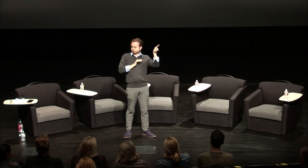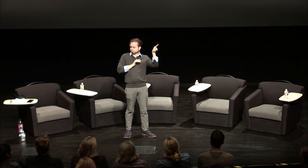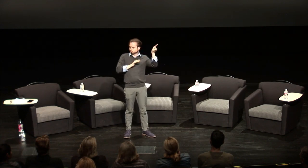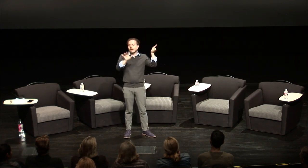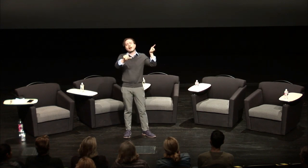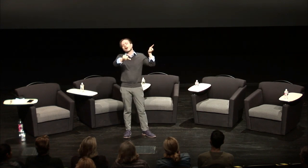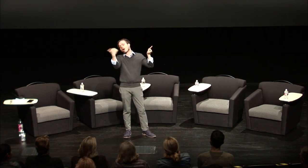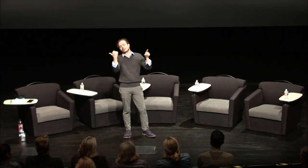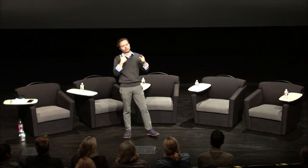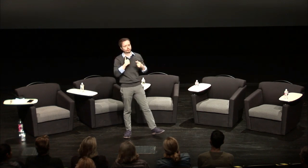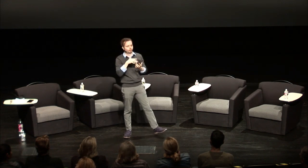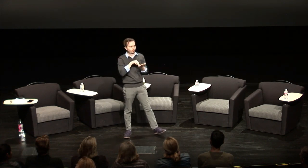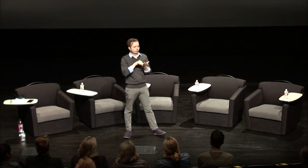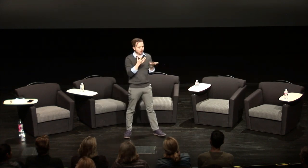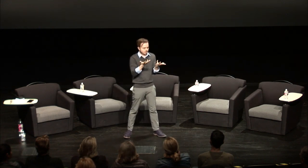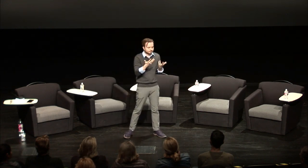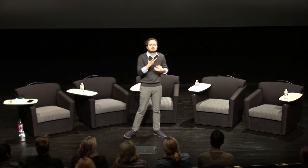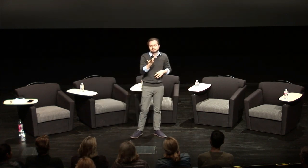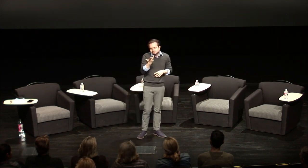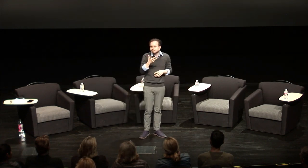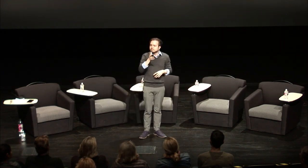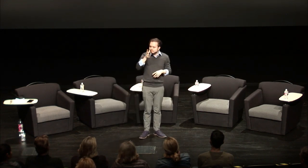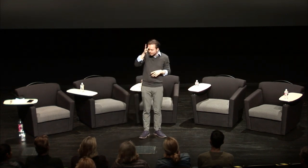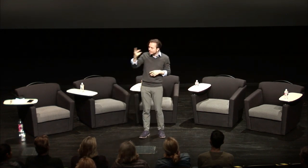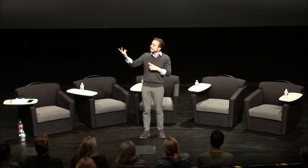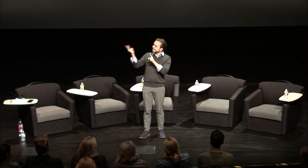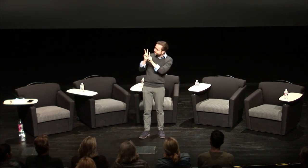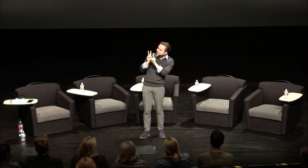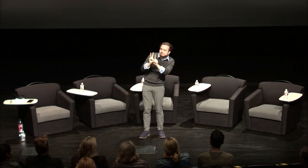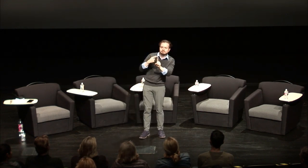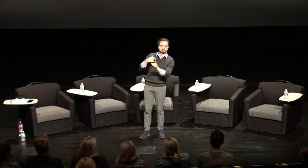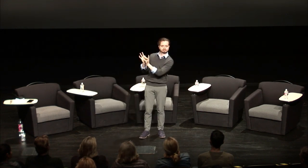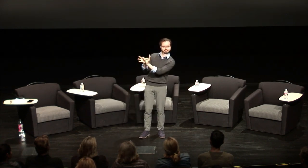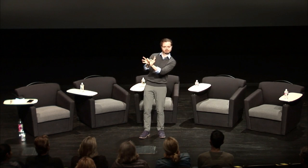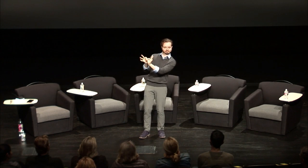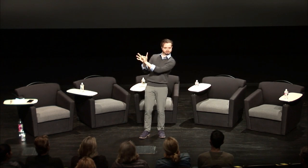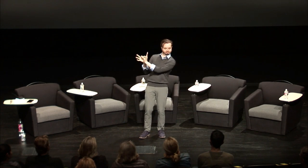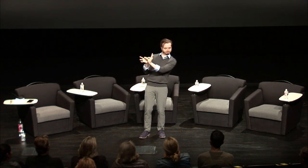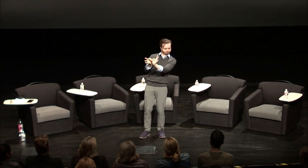that's how I learned the language and also you know I had to interpret for my